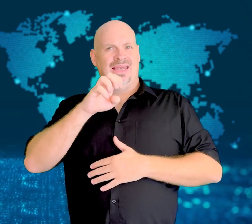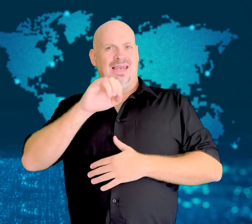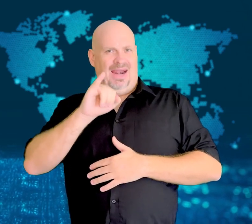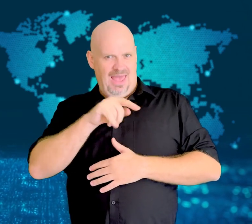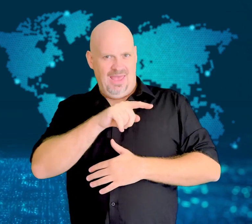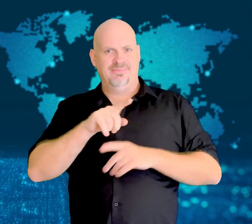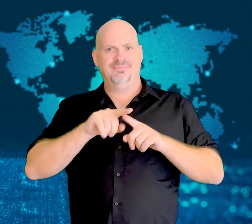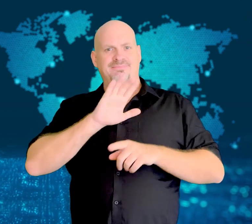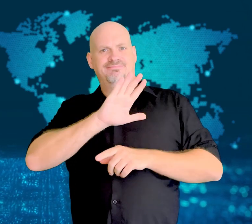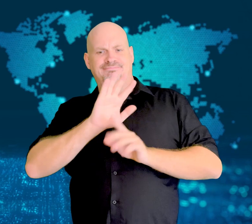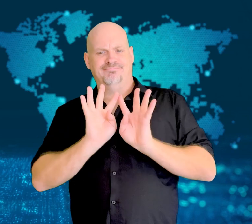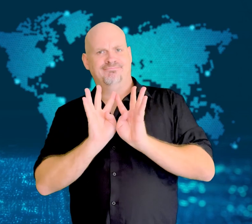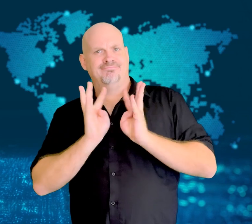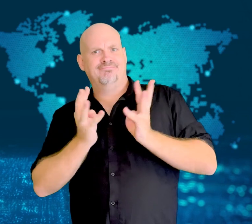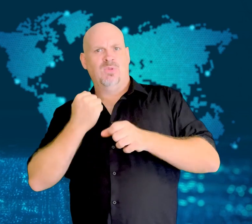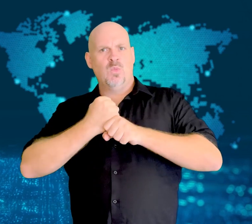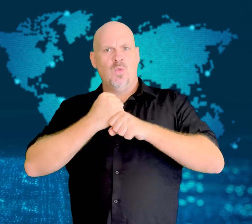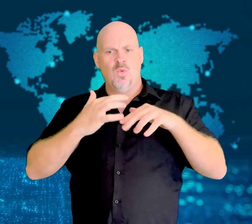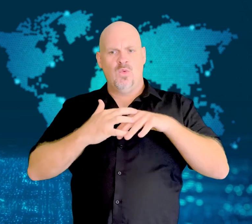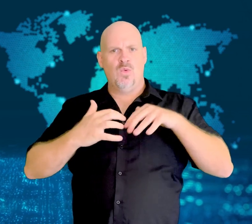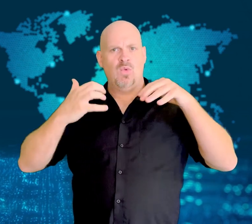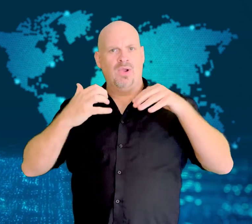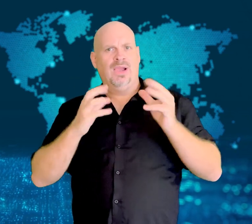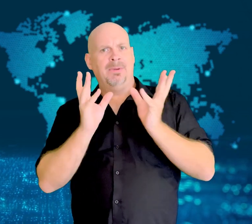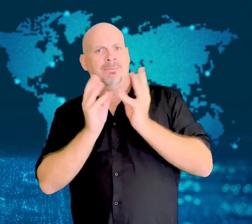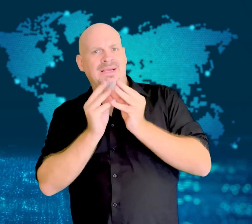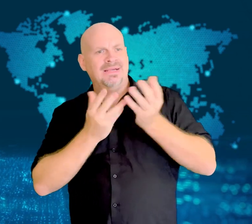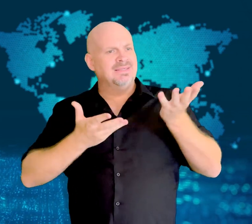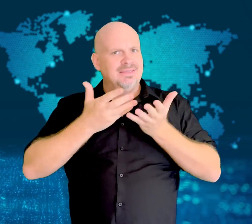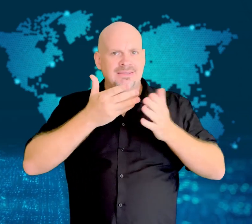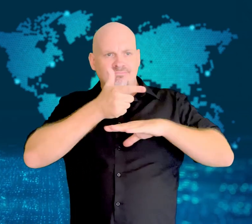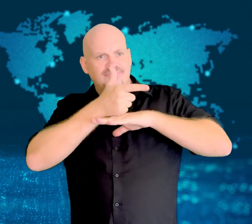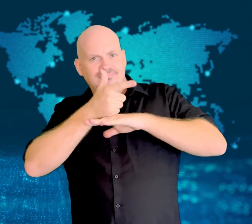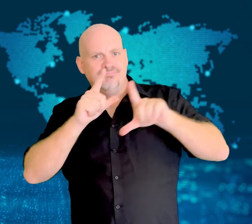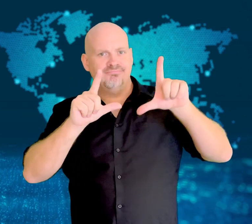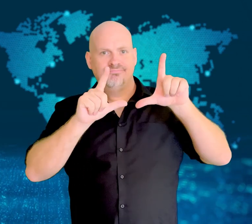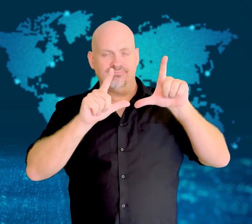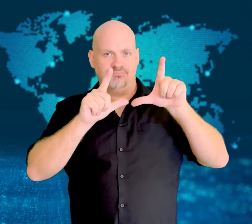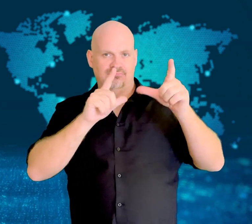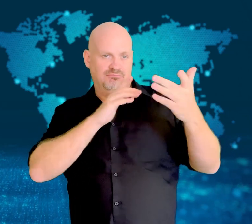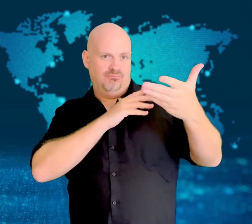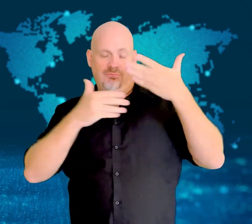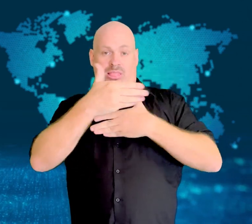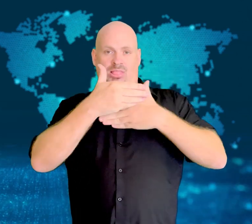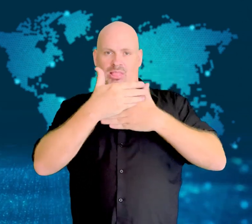and state officials serving with him was replaced by pictures of